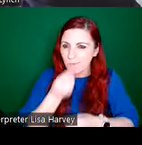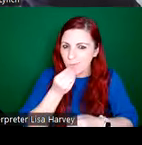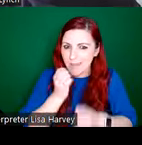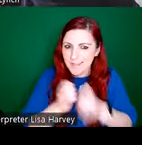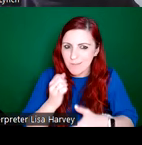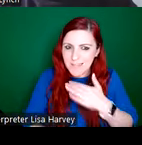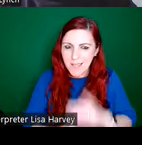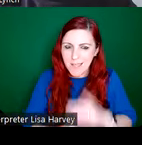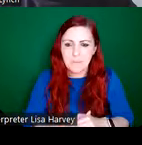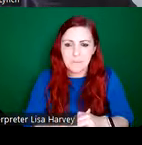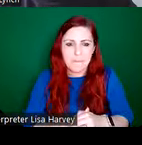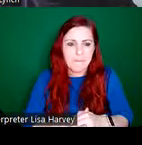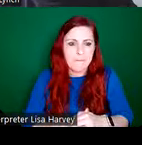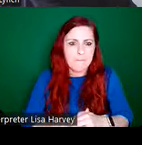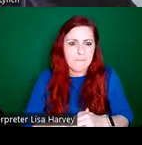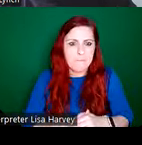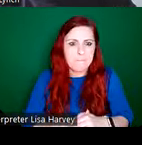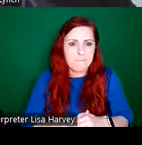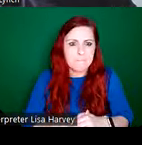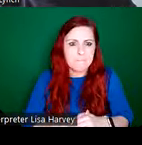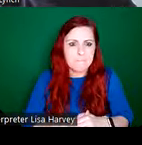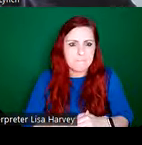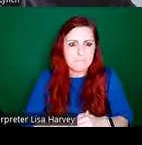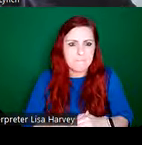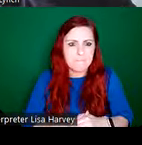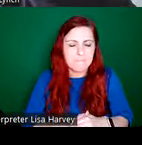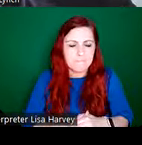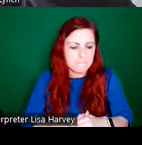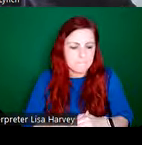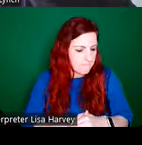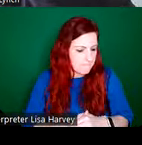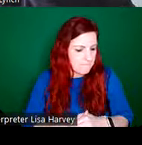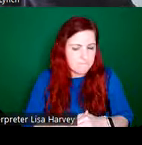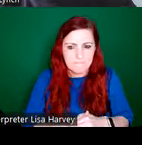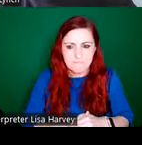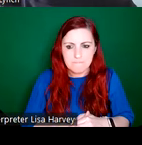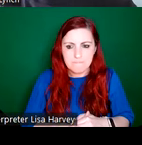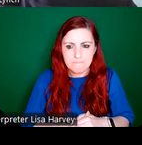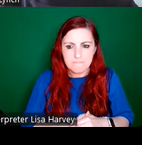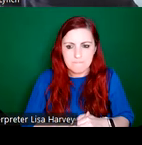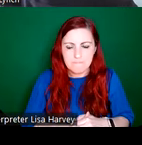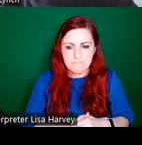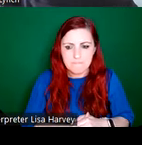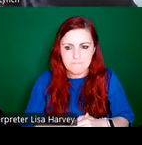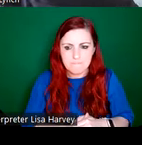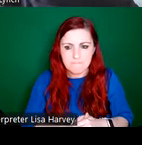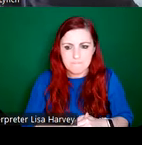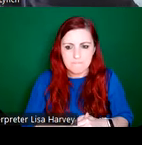his dinner. And it was it's, it was interesting as well because Healy's